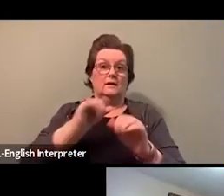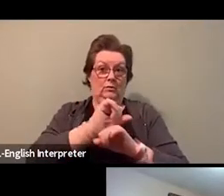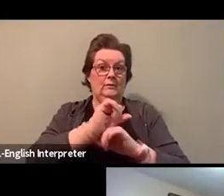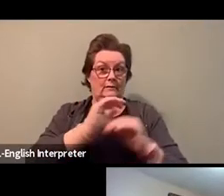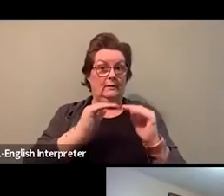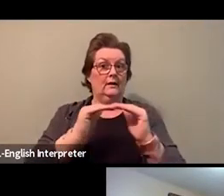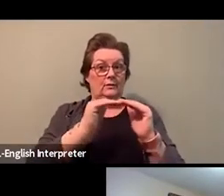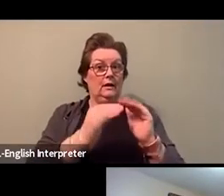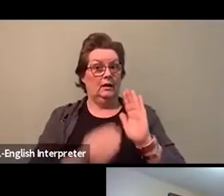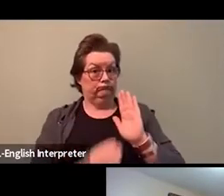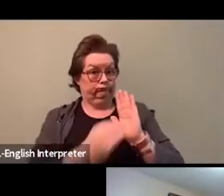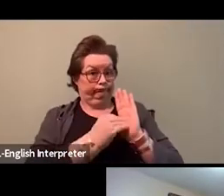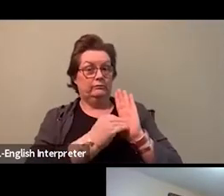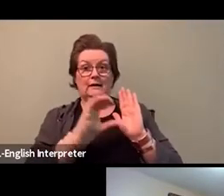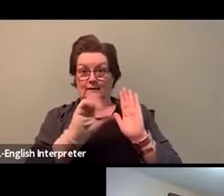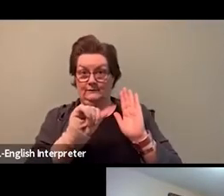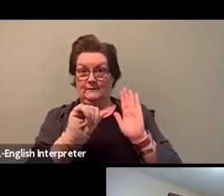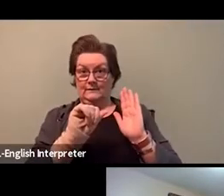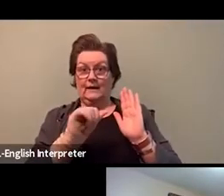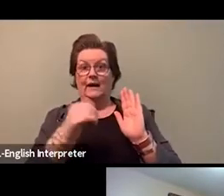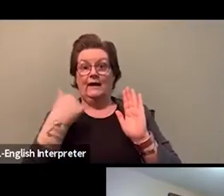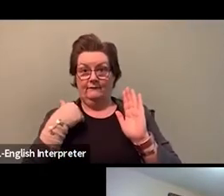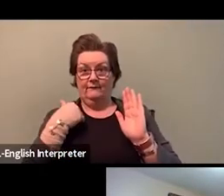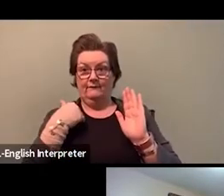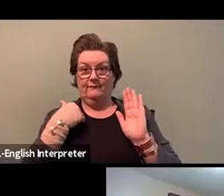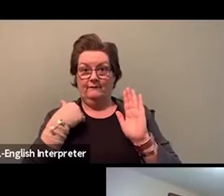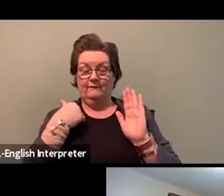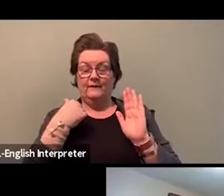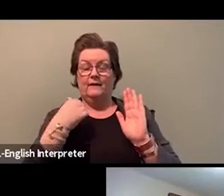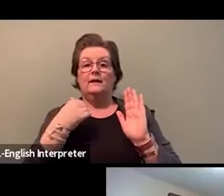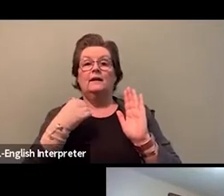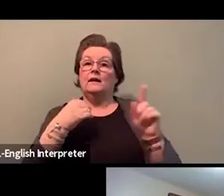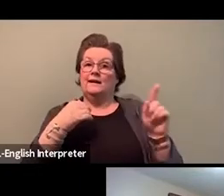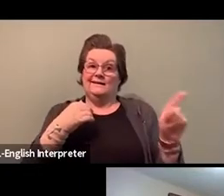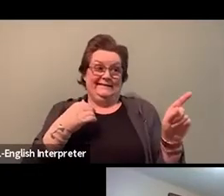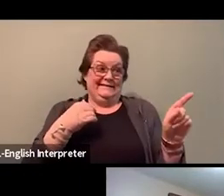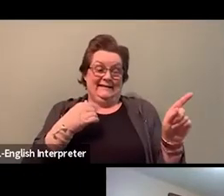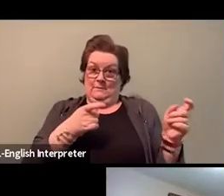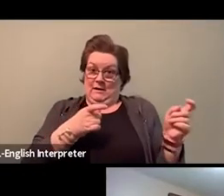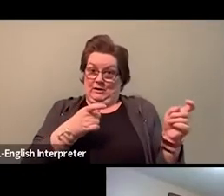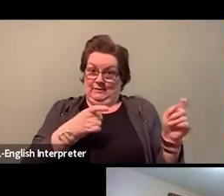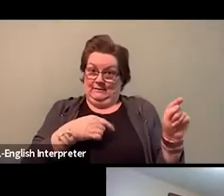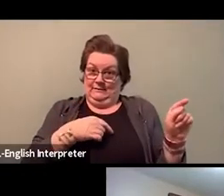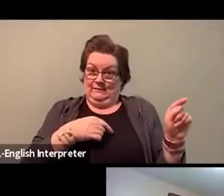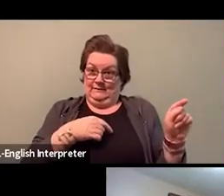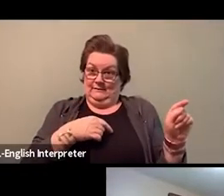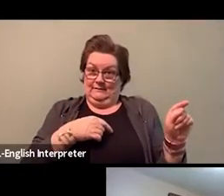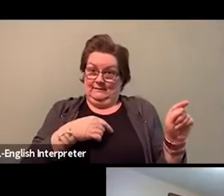in the collective agreement, management just at the beginning of the year, has applied their Employment Equity Program